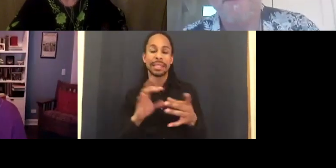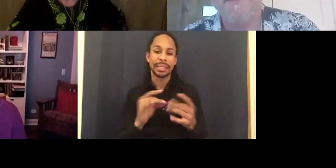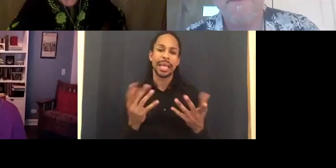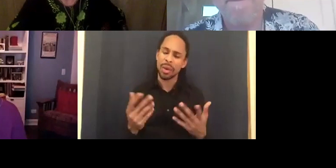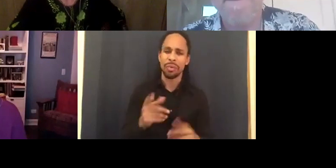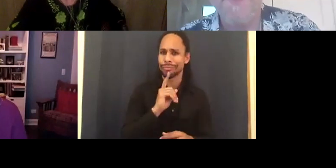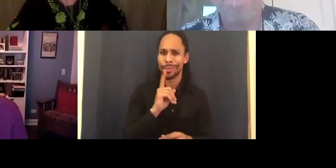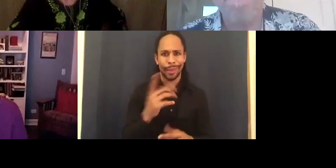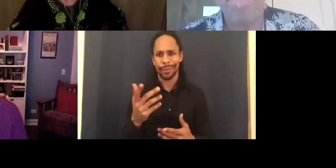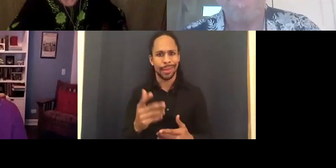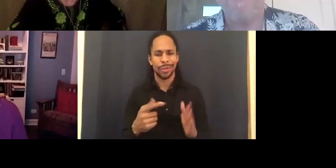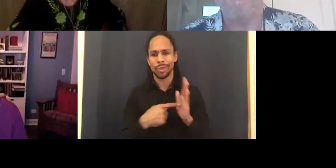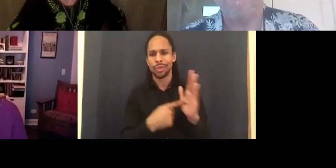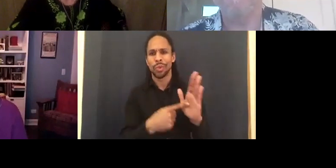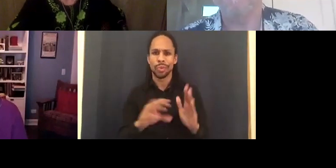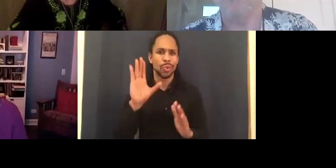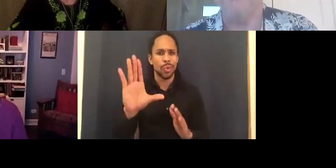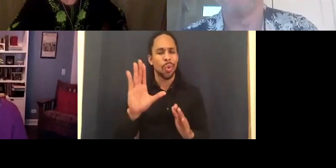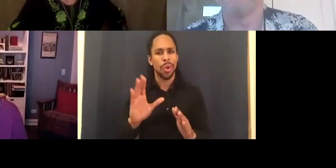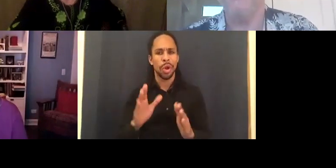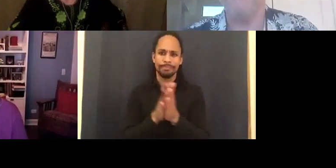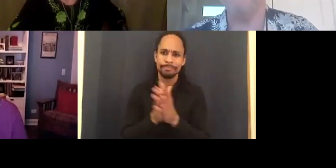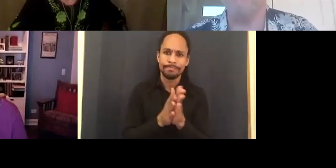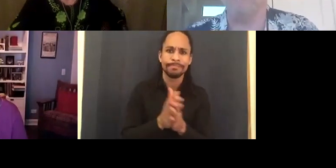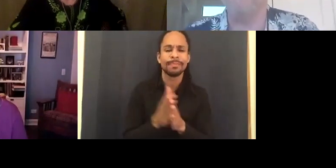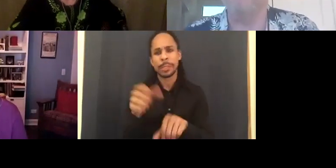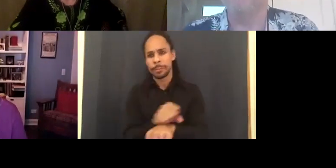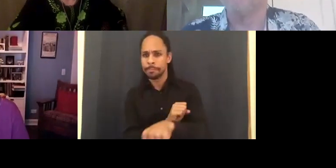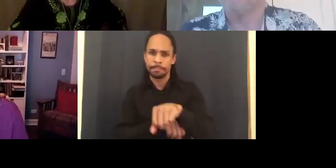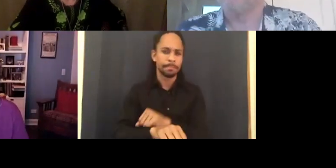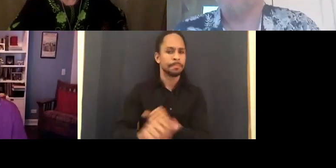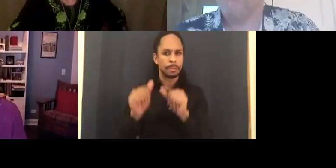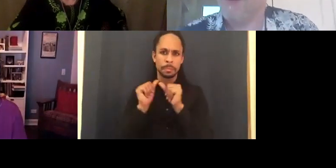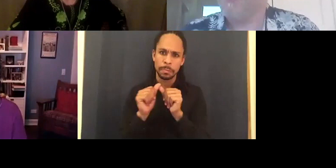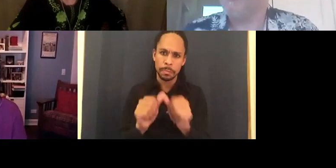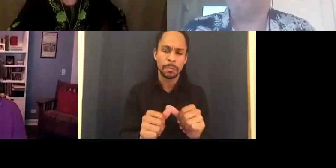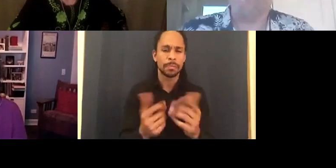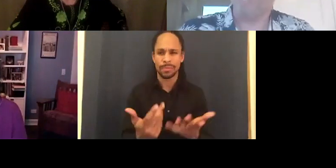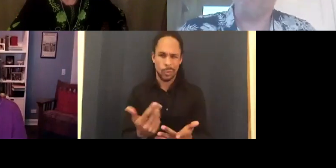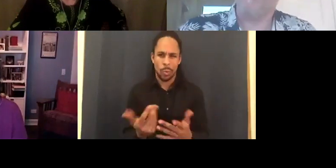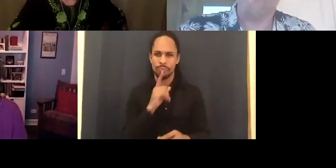It's nothing to be embarrassed about. SALOME CHASNOFF: You know when you